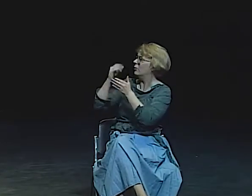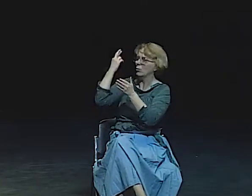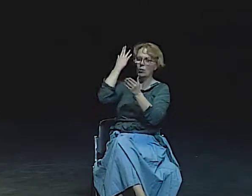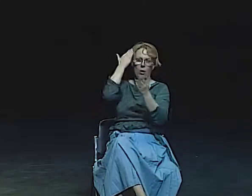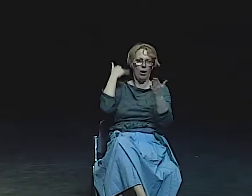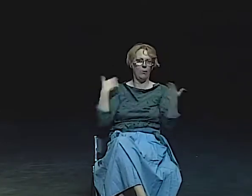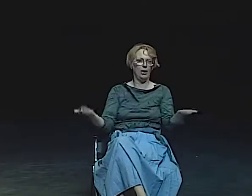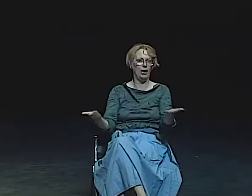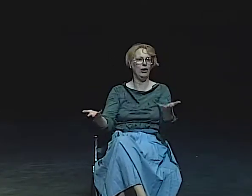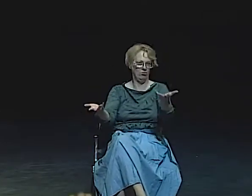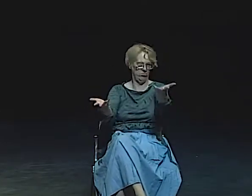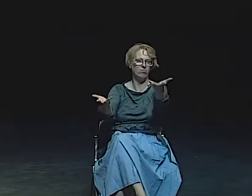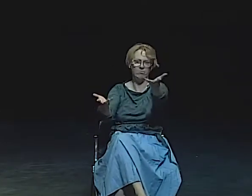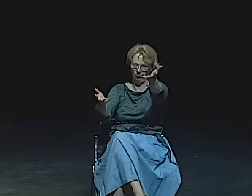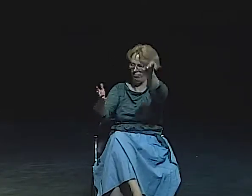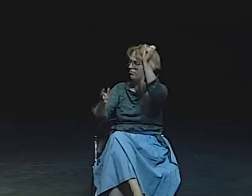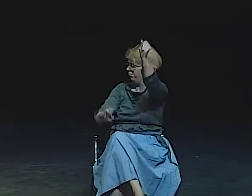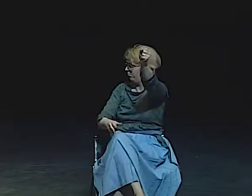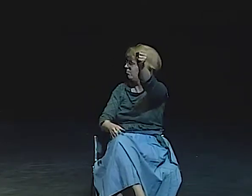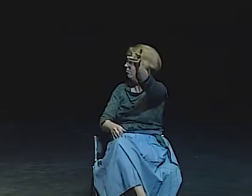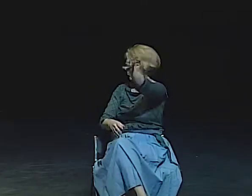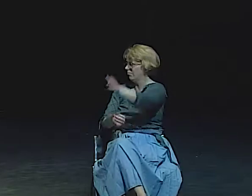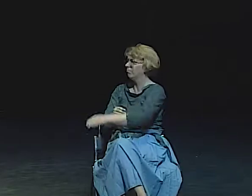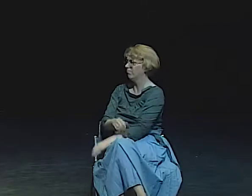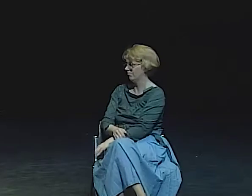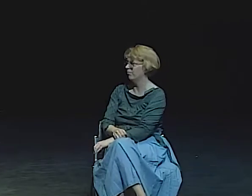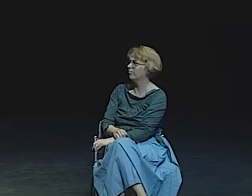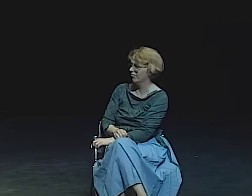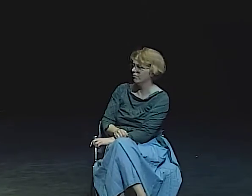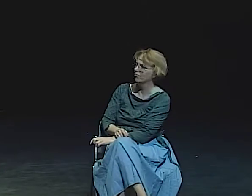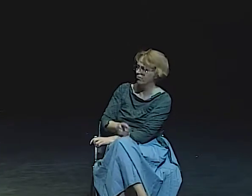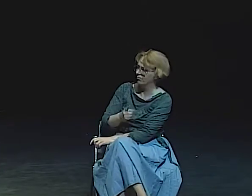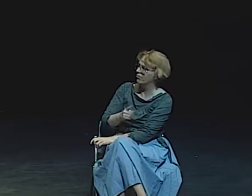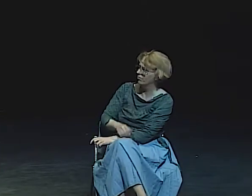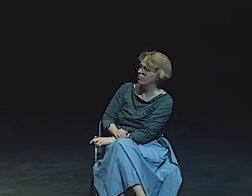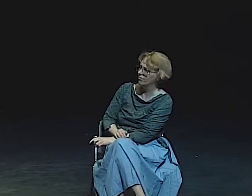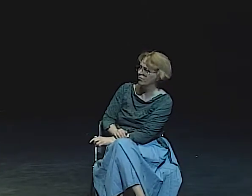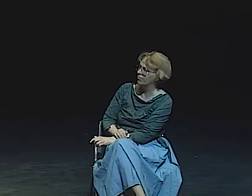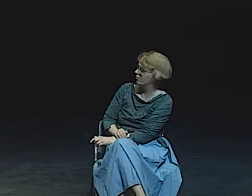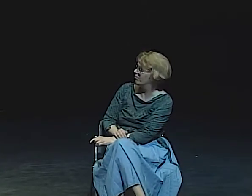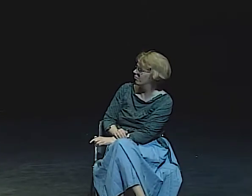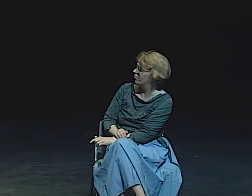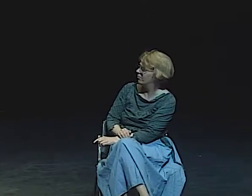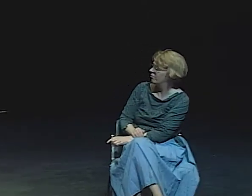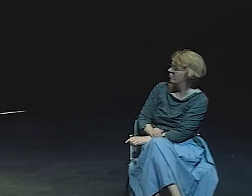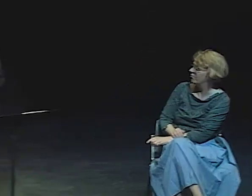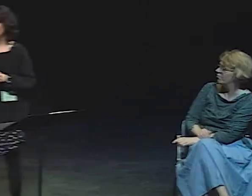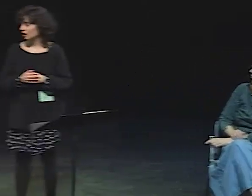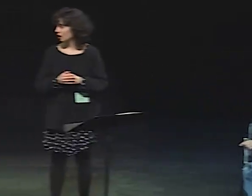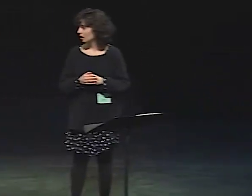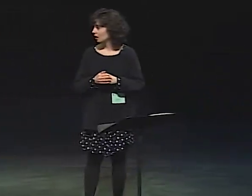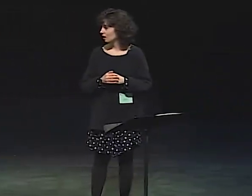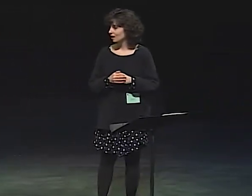IT'S BEEN SO LITTLE. THE PERFORMANCE HAS BEEN VERY HEARING PERSPECTIVE,